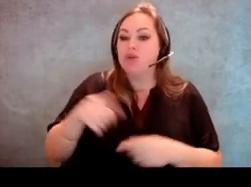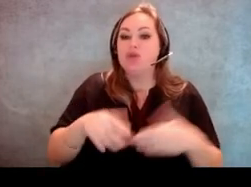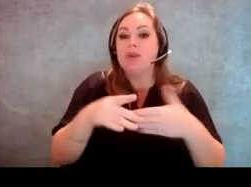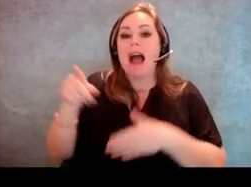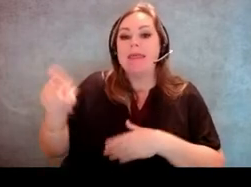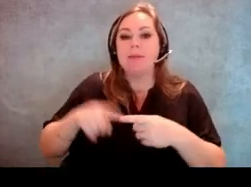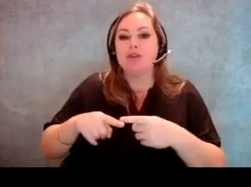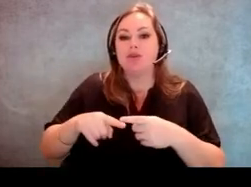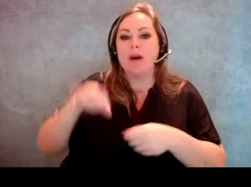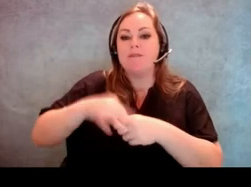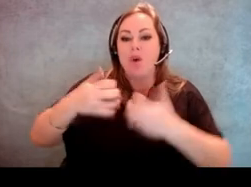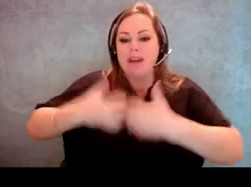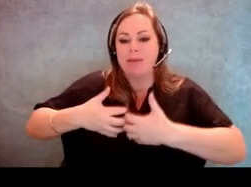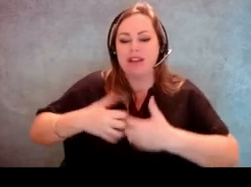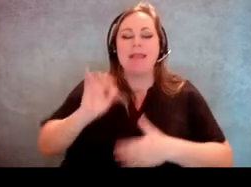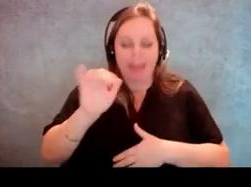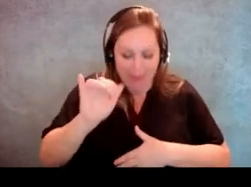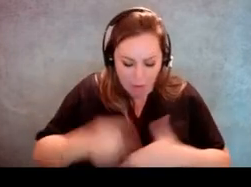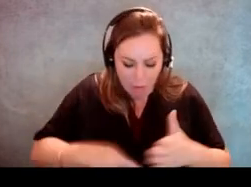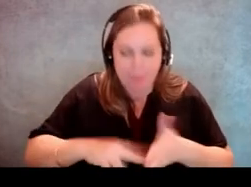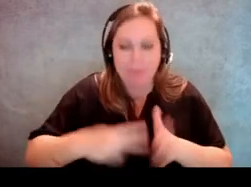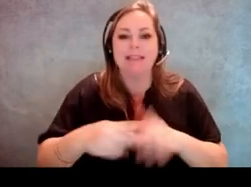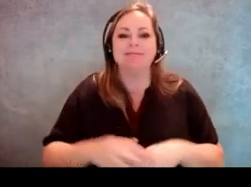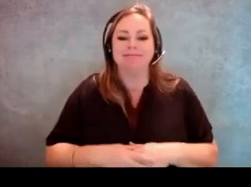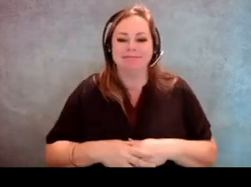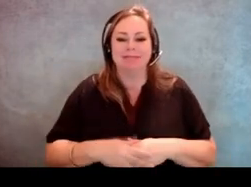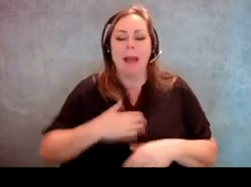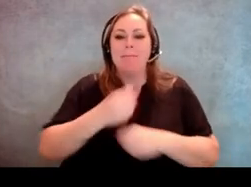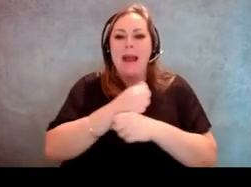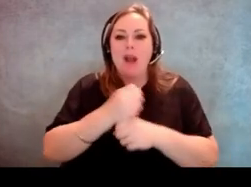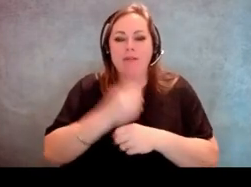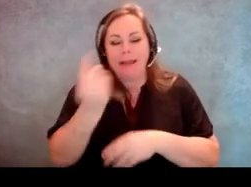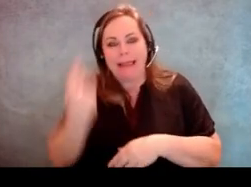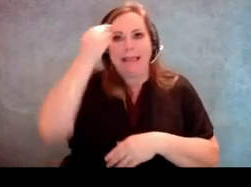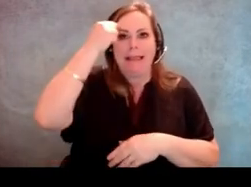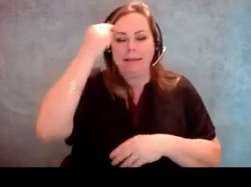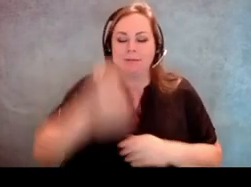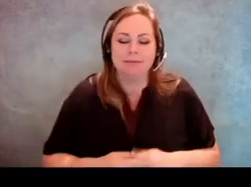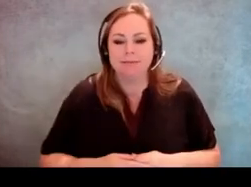to the voting machine. There it is, I got it. [Jeff Miller] There you go. You got it. [Molly Broadway] Coffee kicked in.